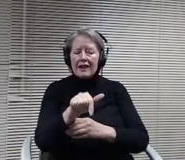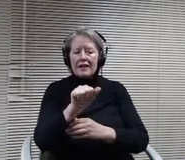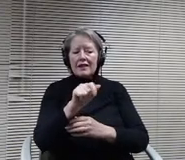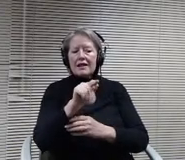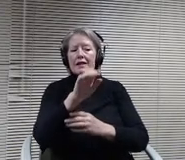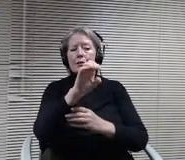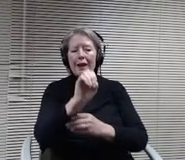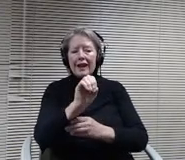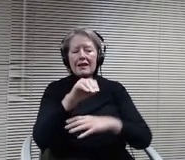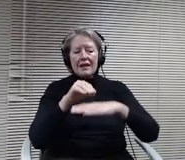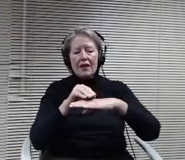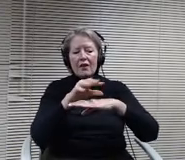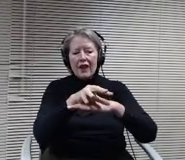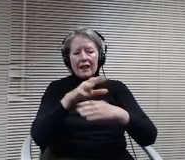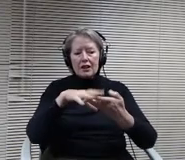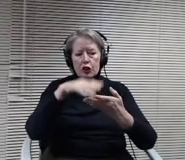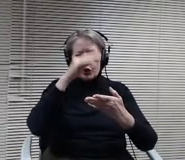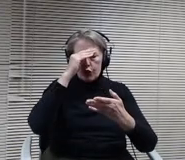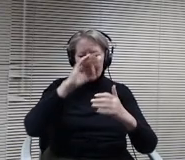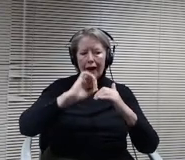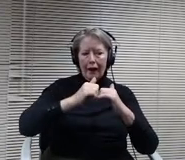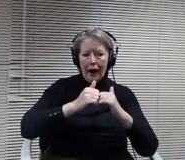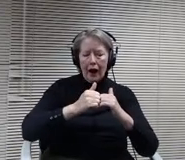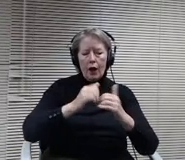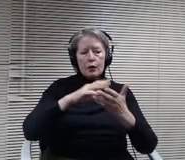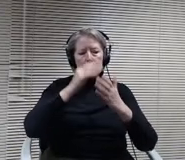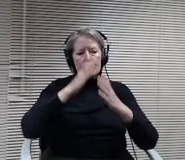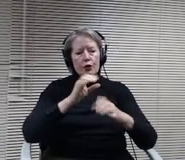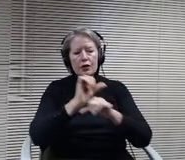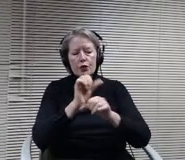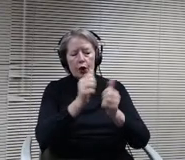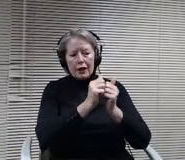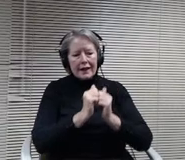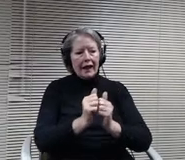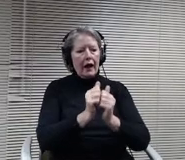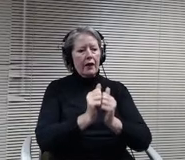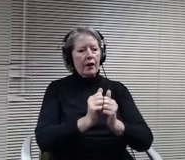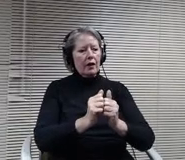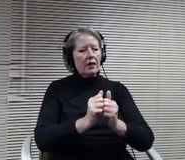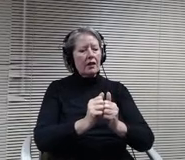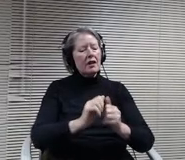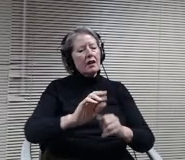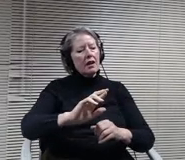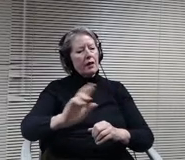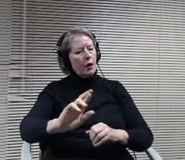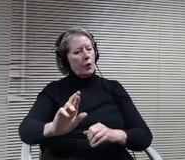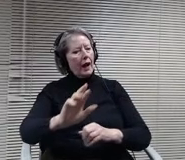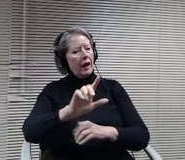students collaborate. You look at the right course. The Loft Project was another piece of turning once were locker rooms